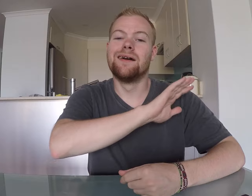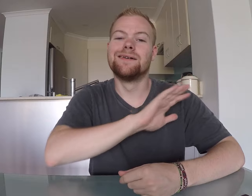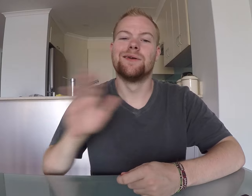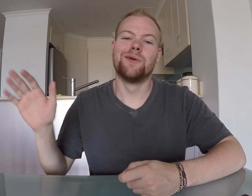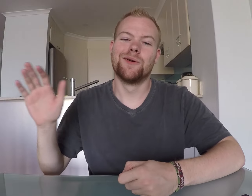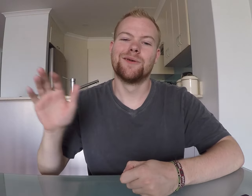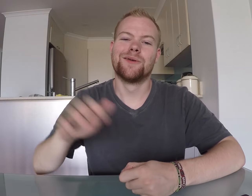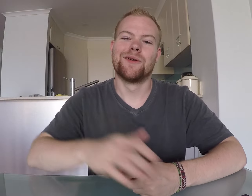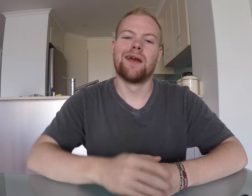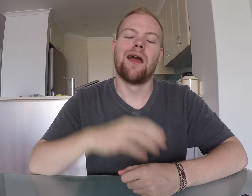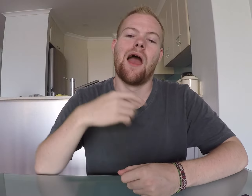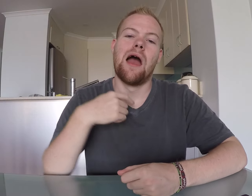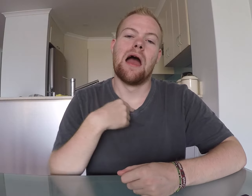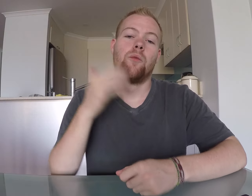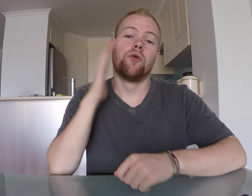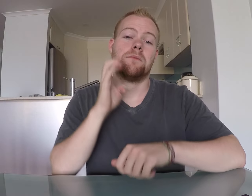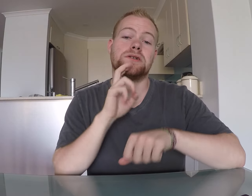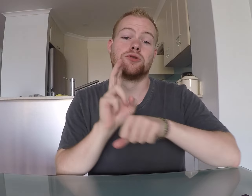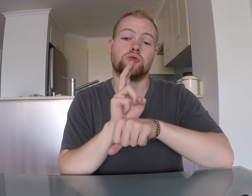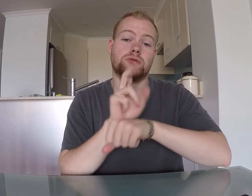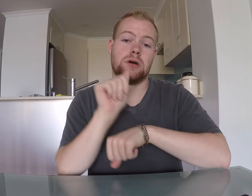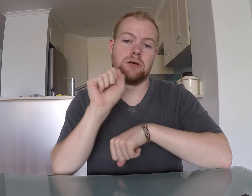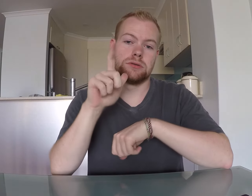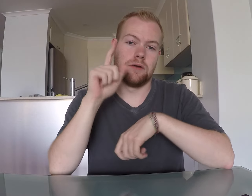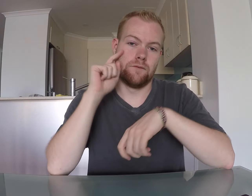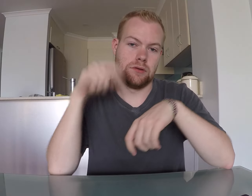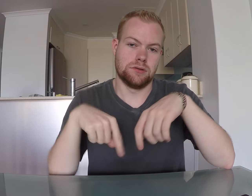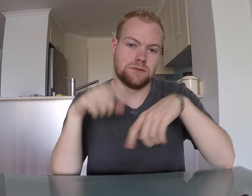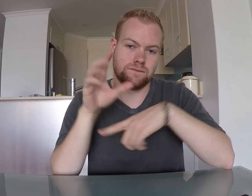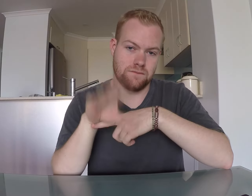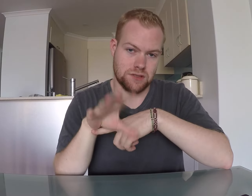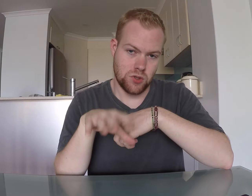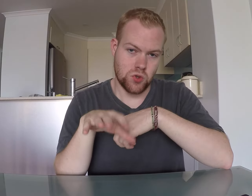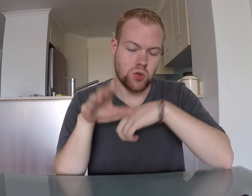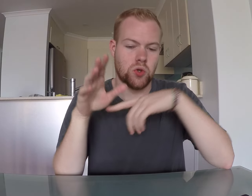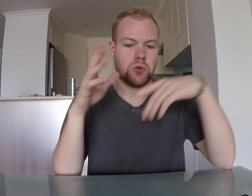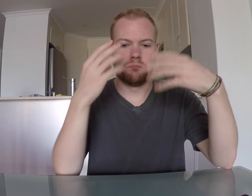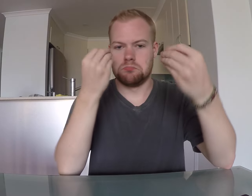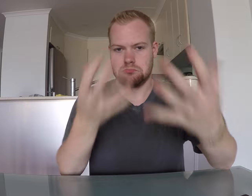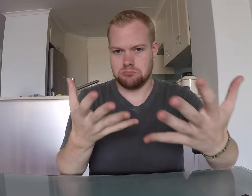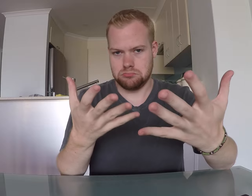Hello! I will be using ASL for this video, just so you know.